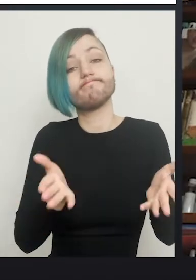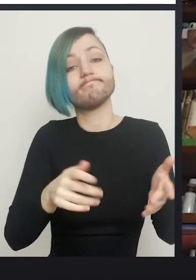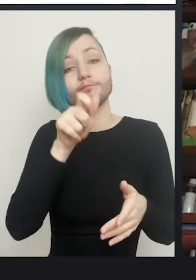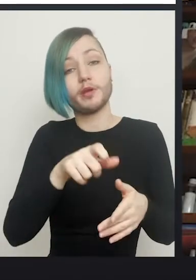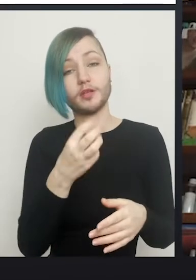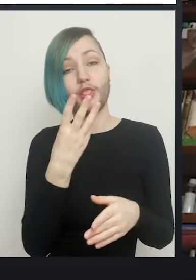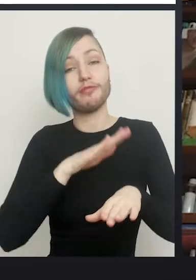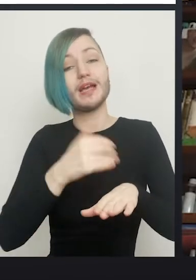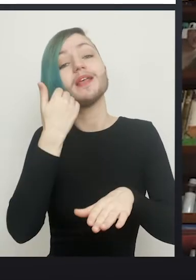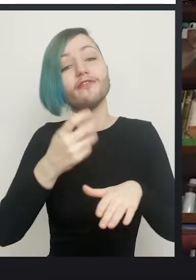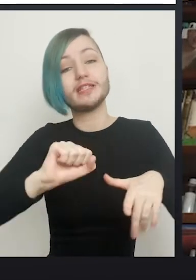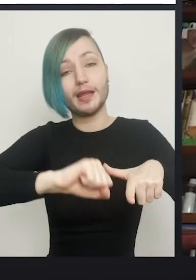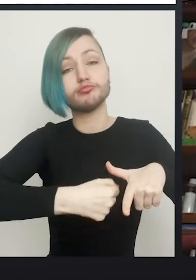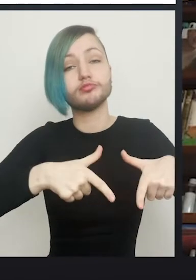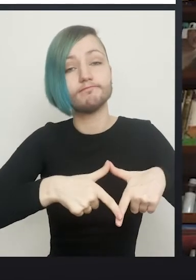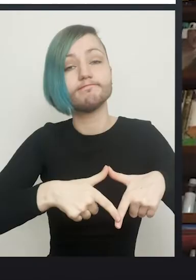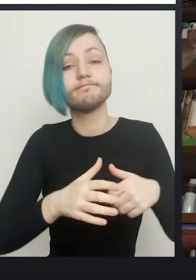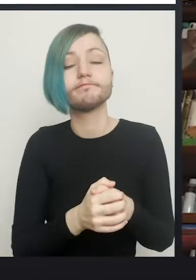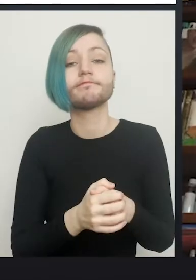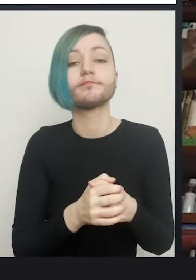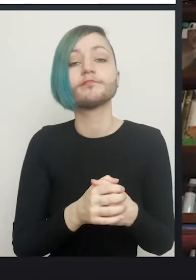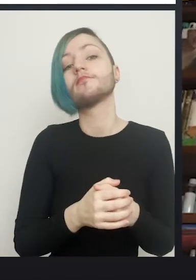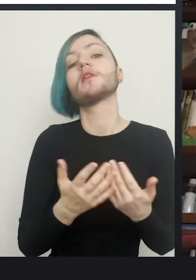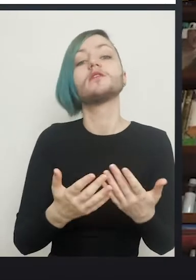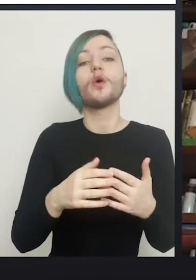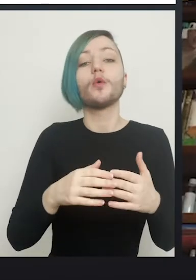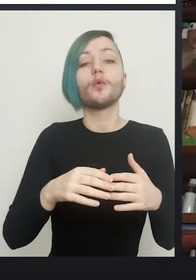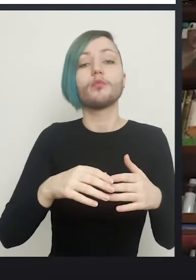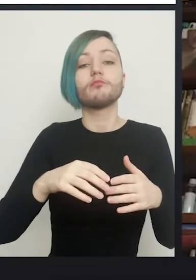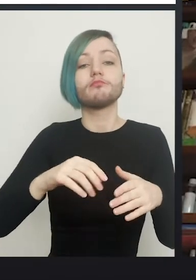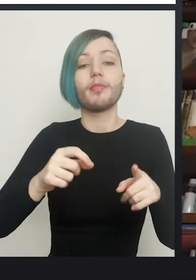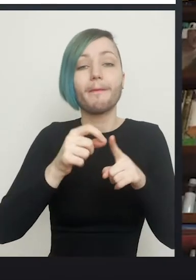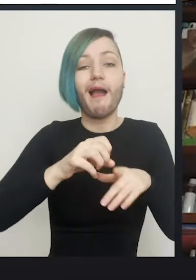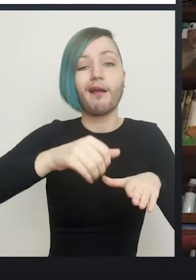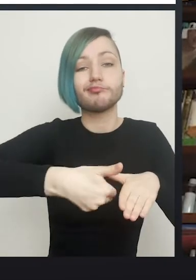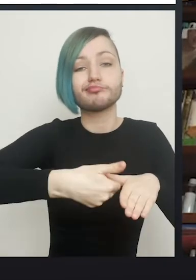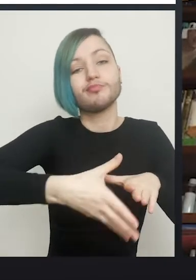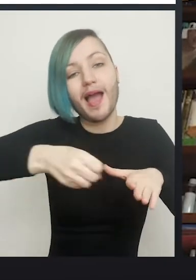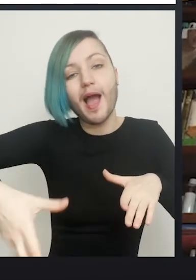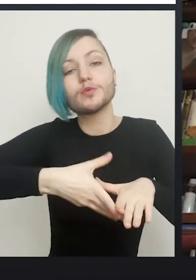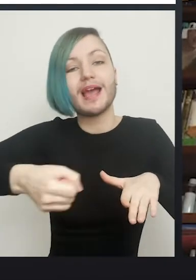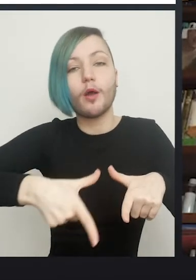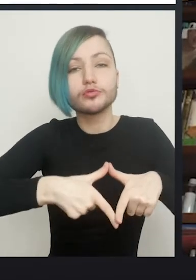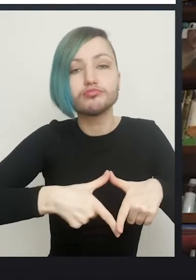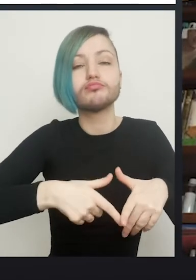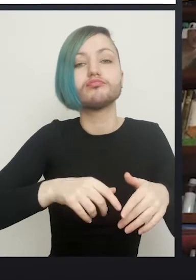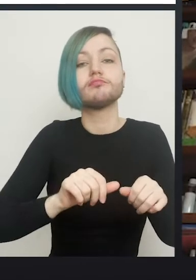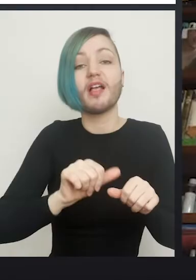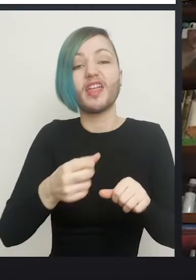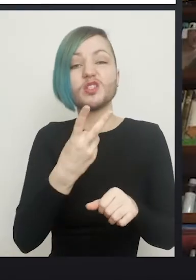They spend 24 hours in hospital from the removal of the pack till going home, so they really should have gotten the hang of it by then.